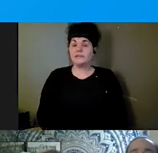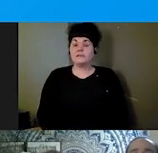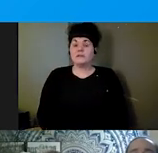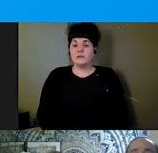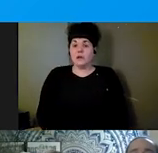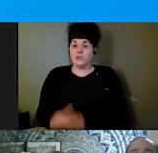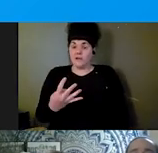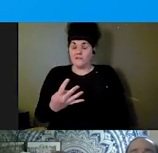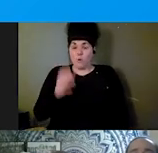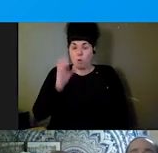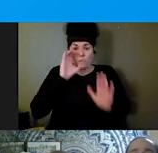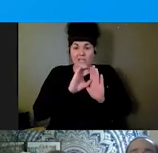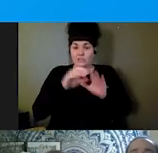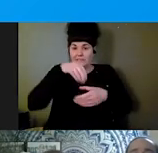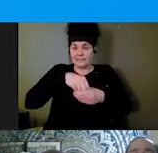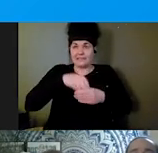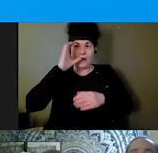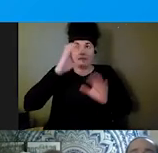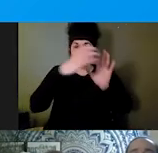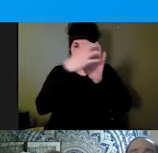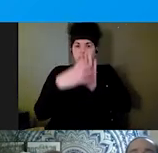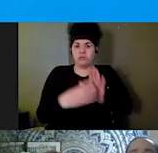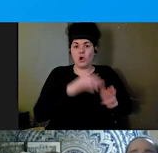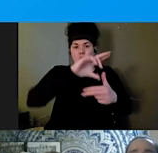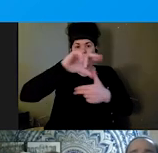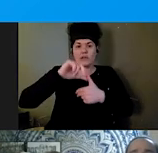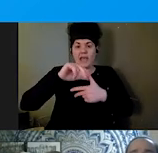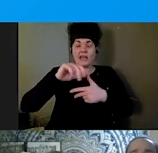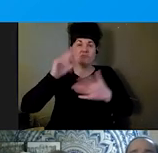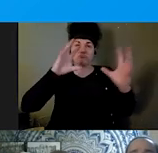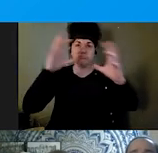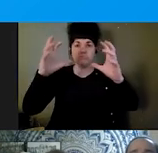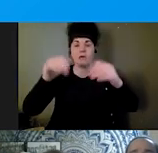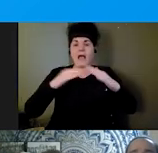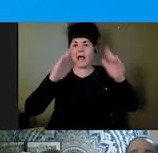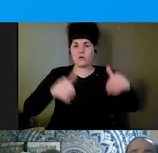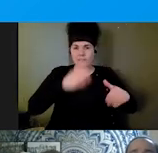a hurricane, thunderstorm cloud, house with a split down the middle, and a tornado. At